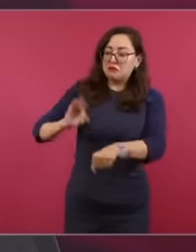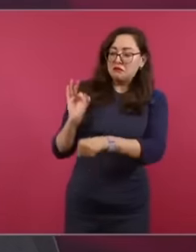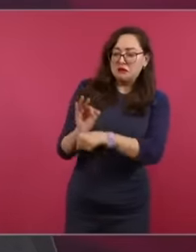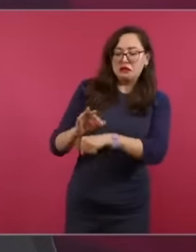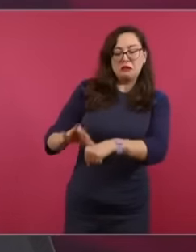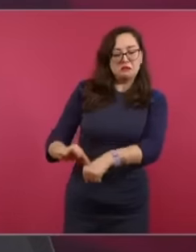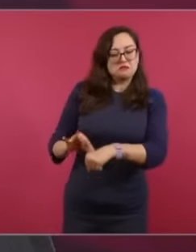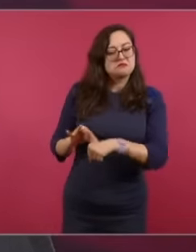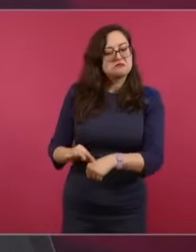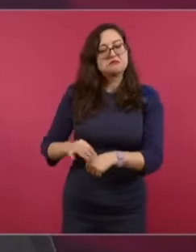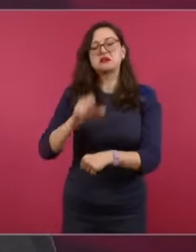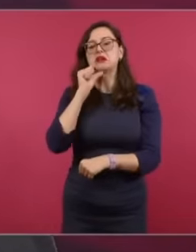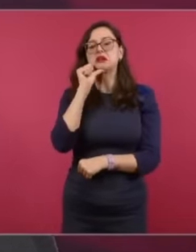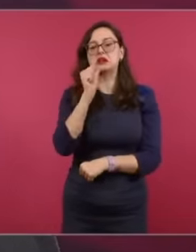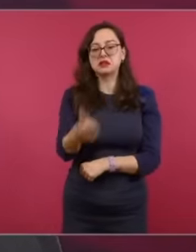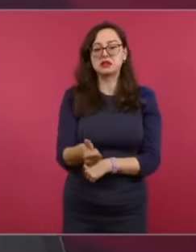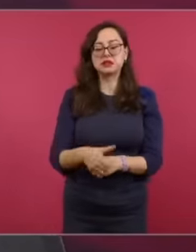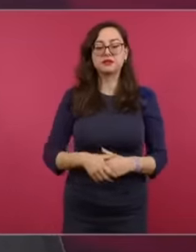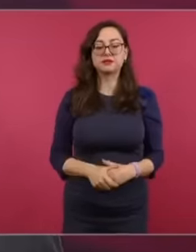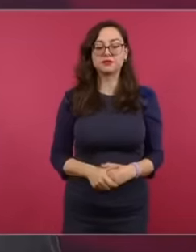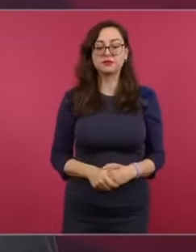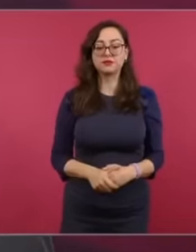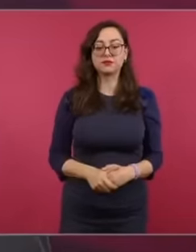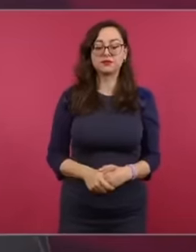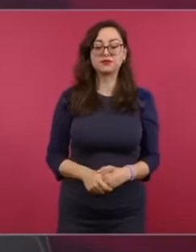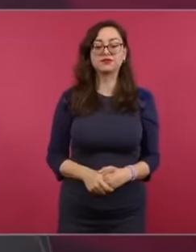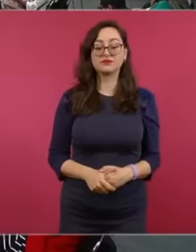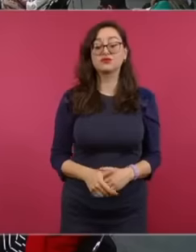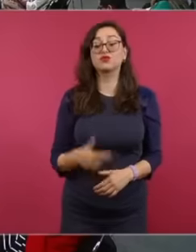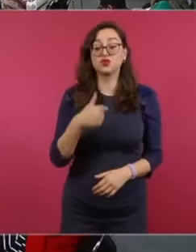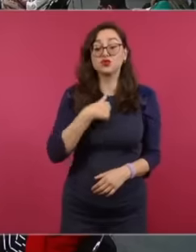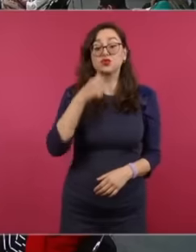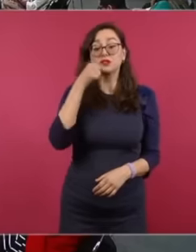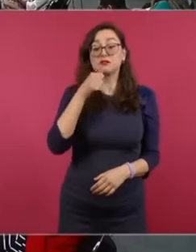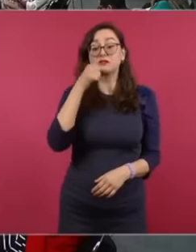Defenders of Human Rights. So I am in favor of addressing the causes,